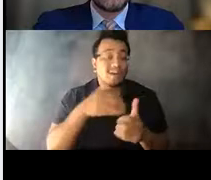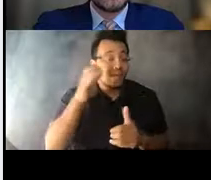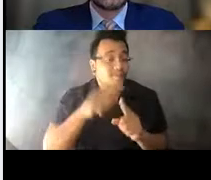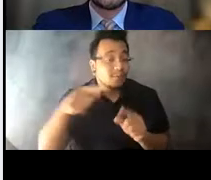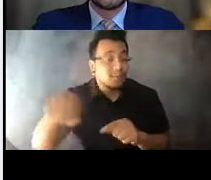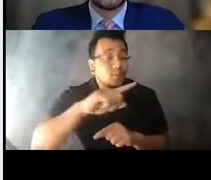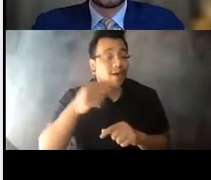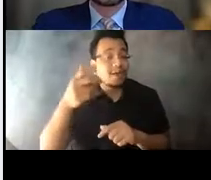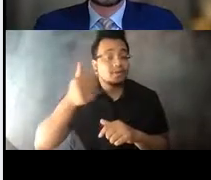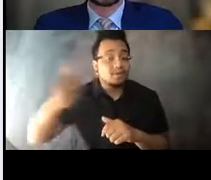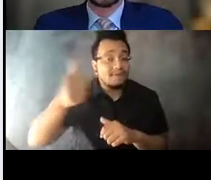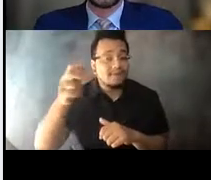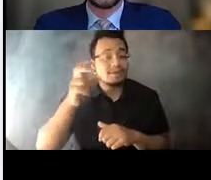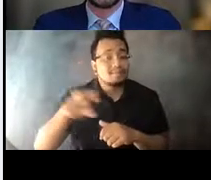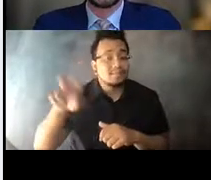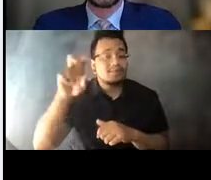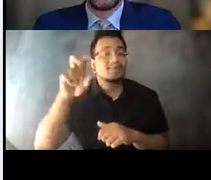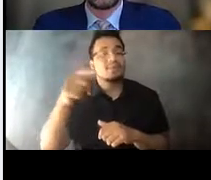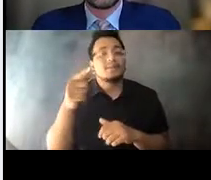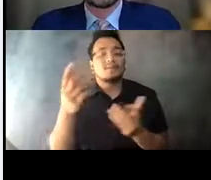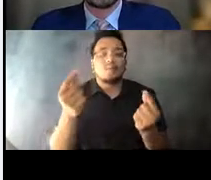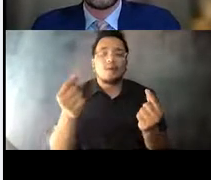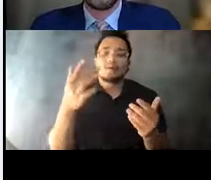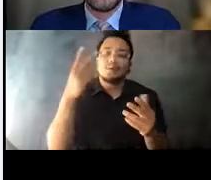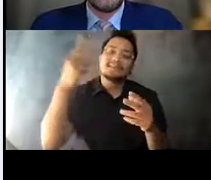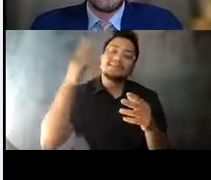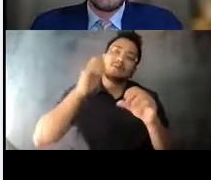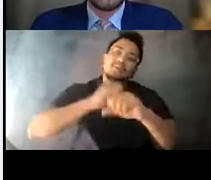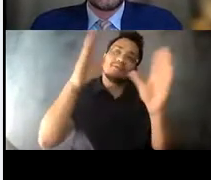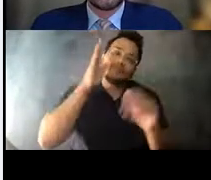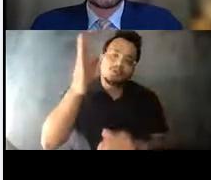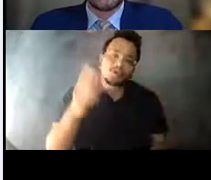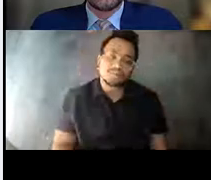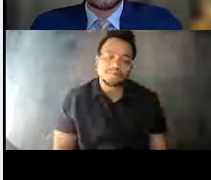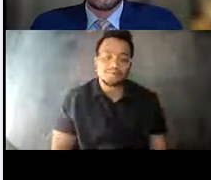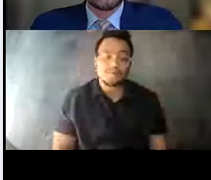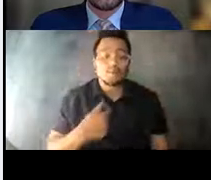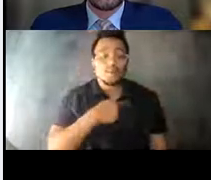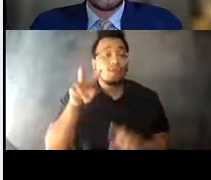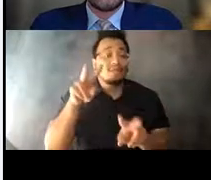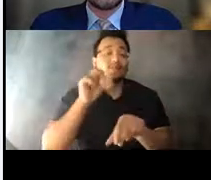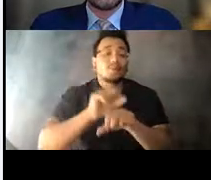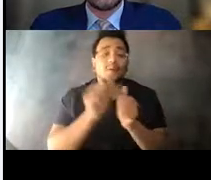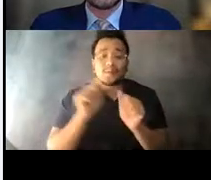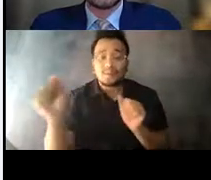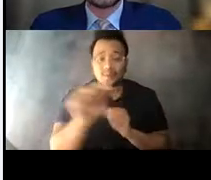14:33:43 they want to see in their transit systems today, tomorrow and going forward. 14:33:50 And we look forward to working with each and every one of you in the states and